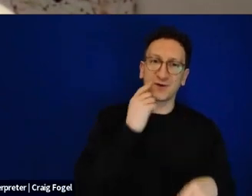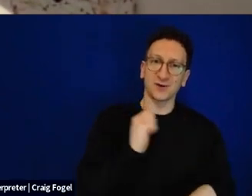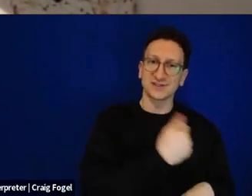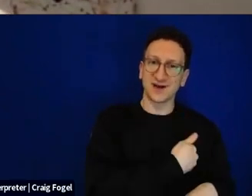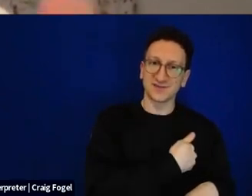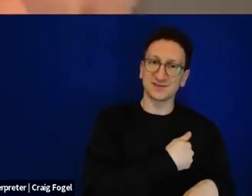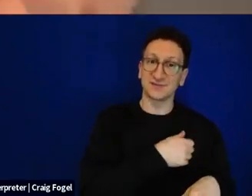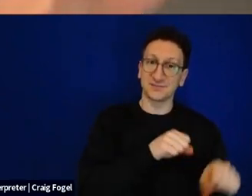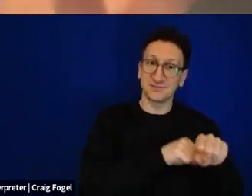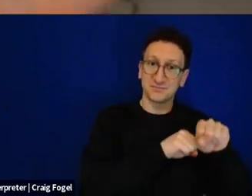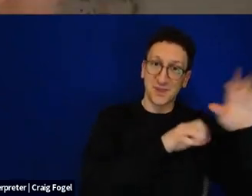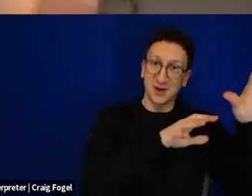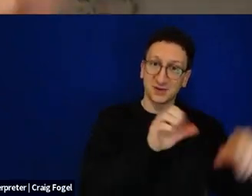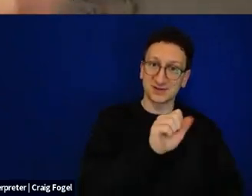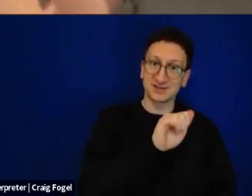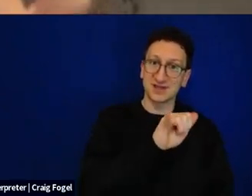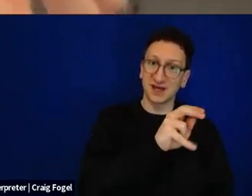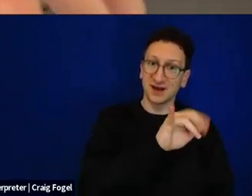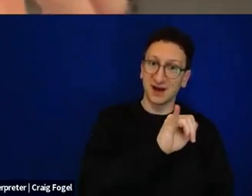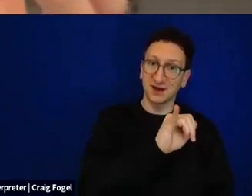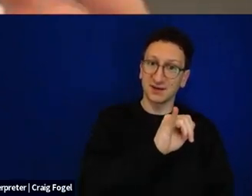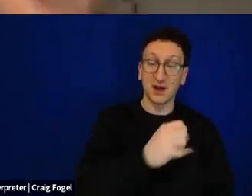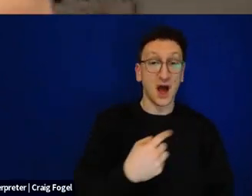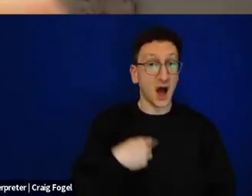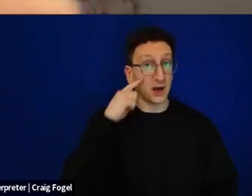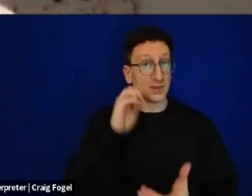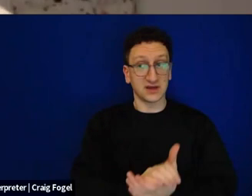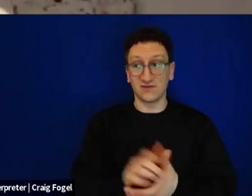And I want to suggest that the Haggadah actually embraces both of those covenants in the Haggadah